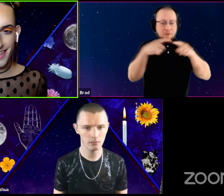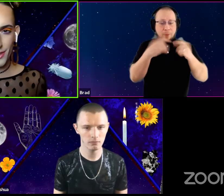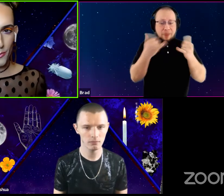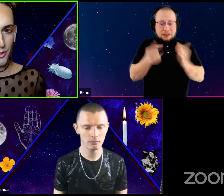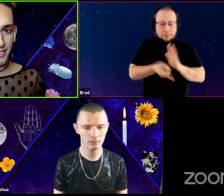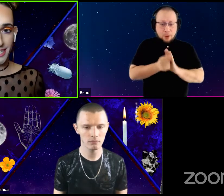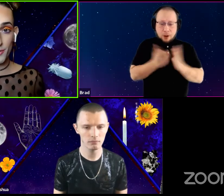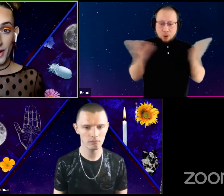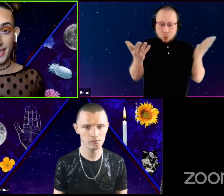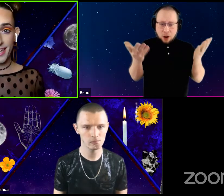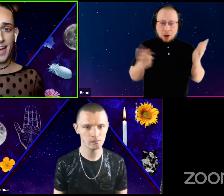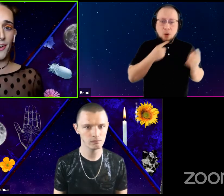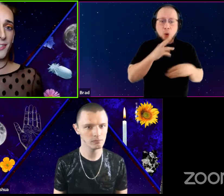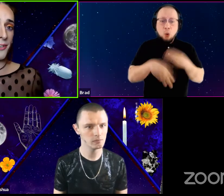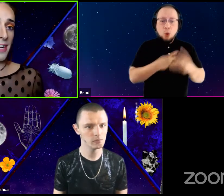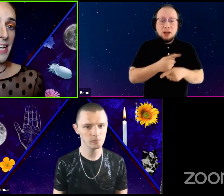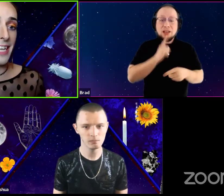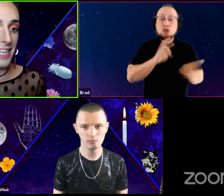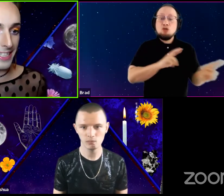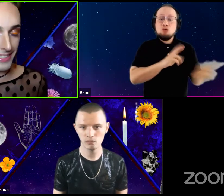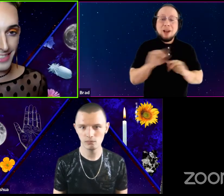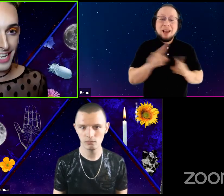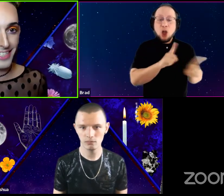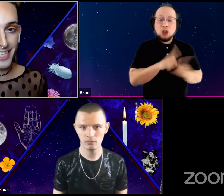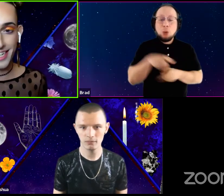like the world is ready and also needs to hear it.